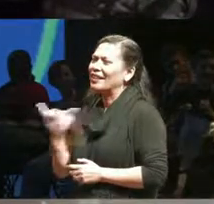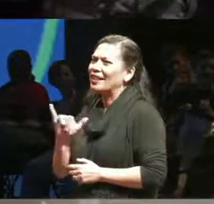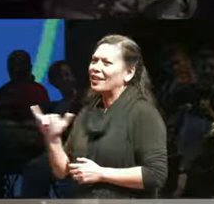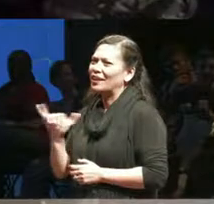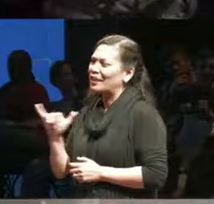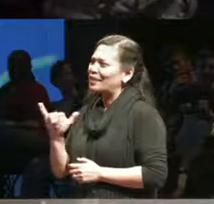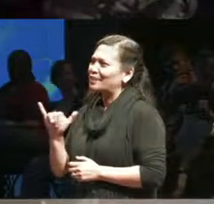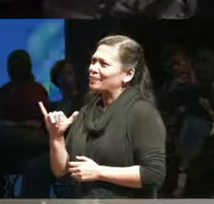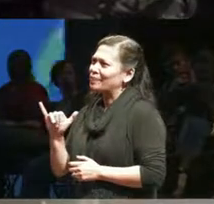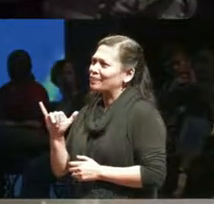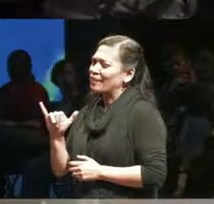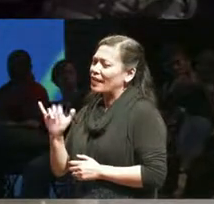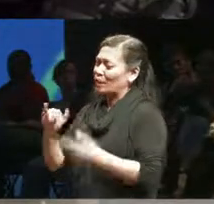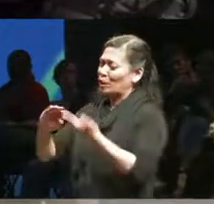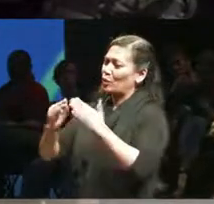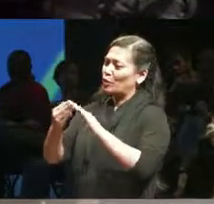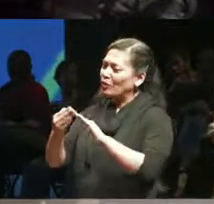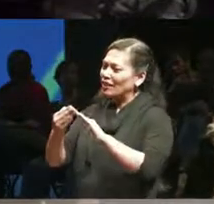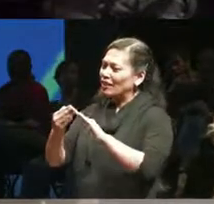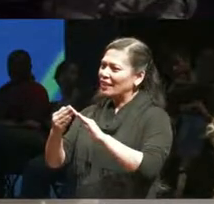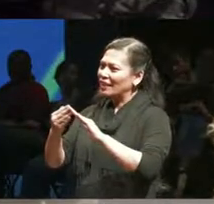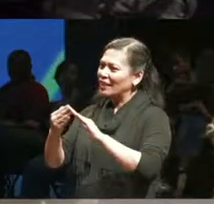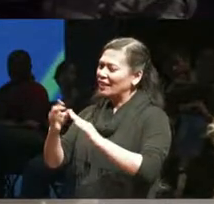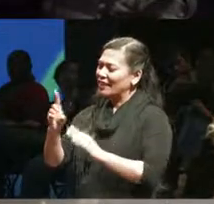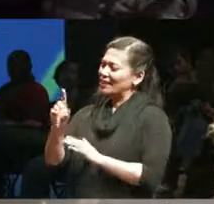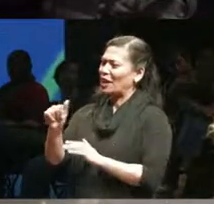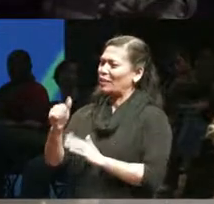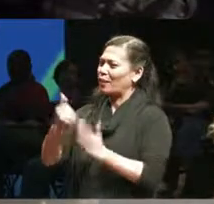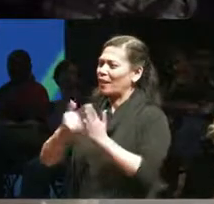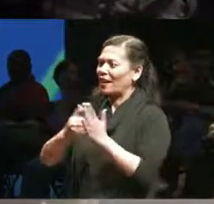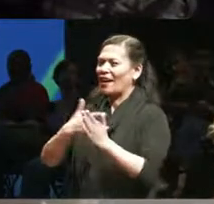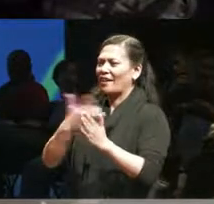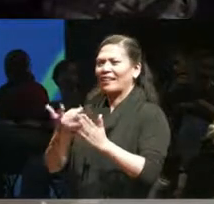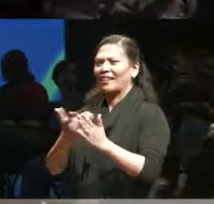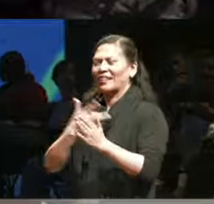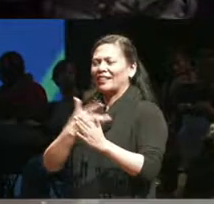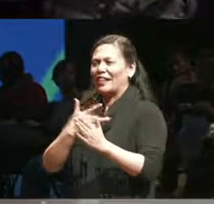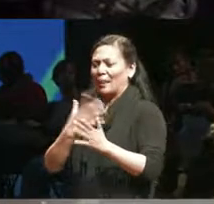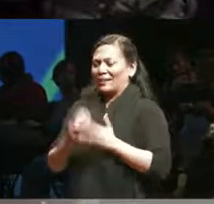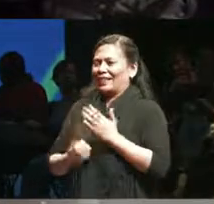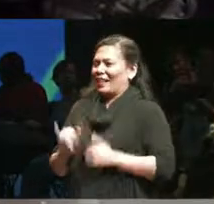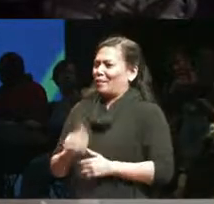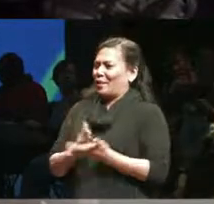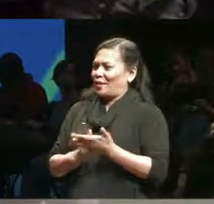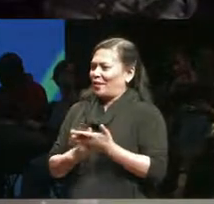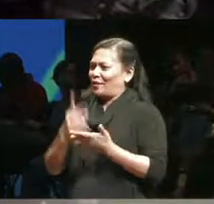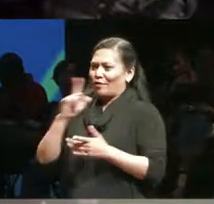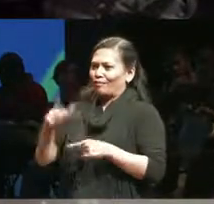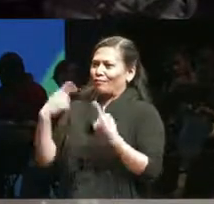loving community with this mad disabled arts. And I feel like I've it's my whole